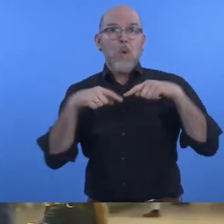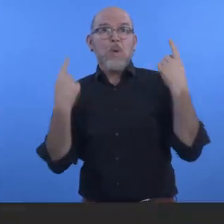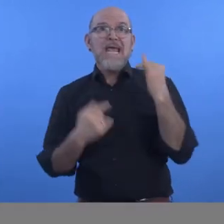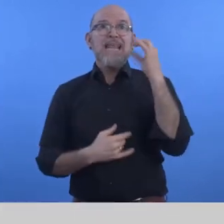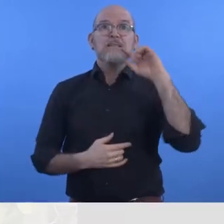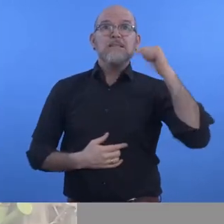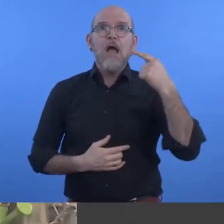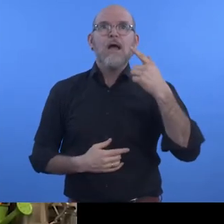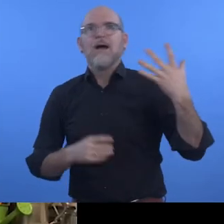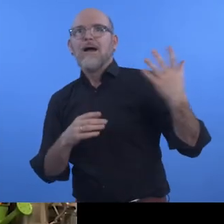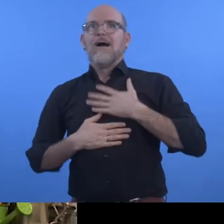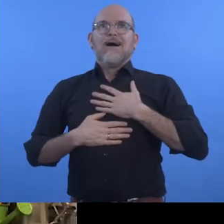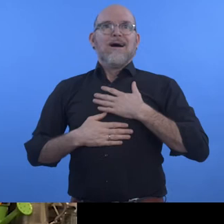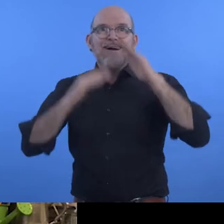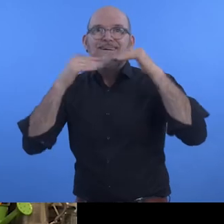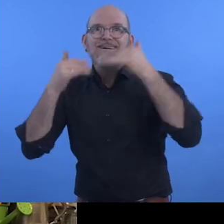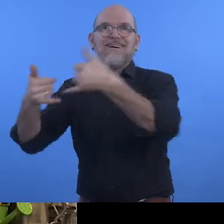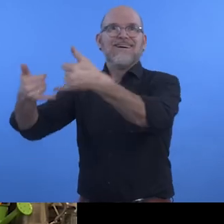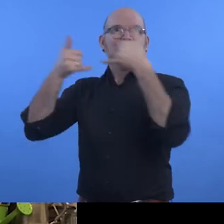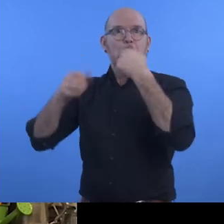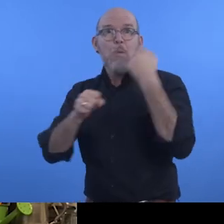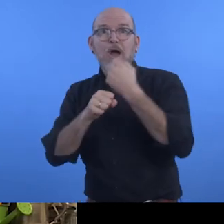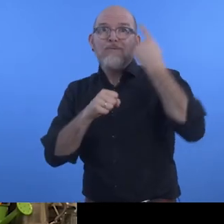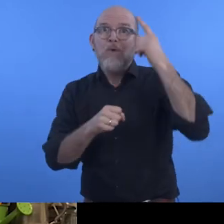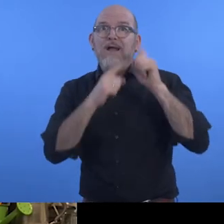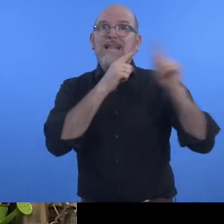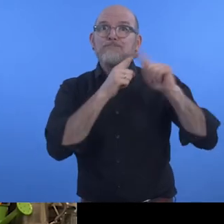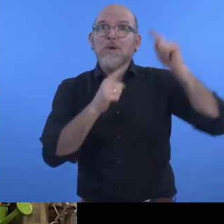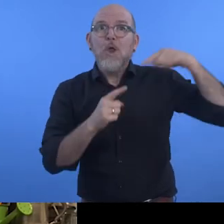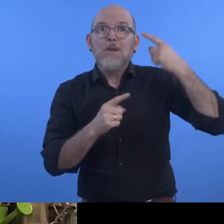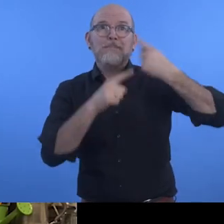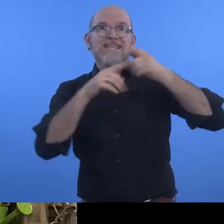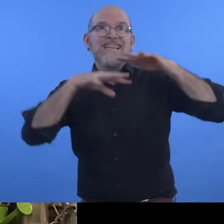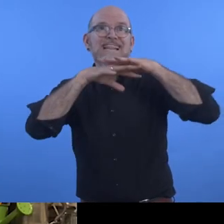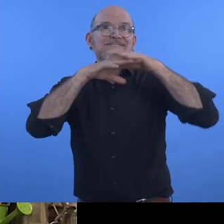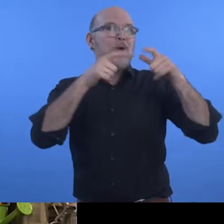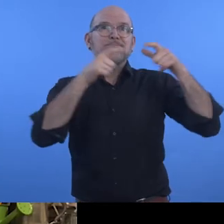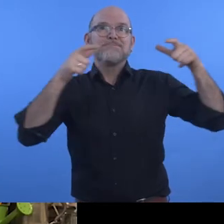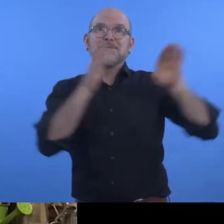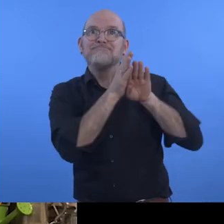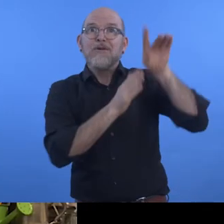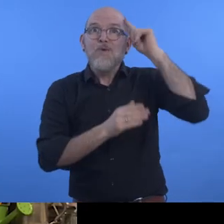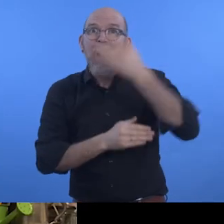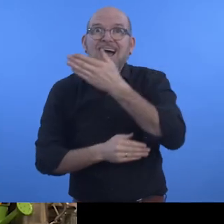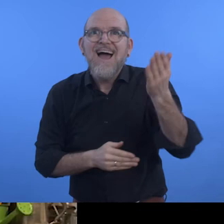Joanna Wootten: "IDAG is really pleased to have won this award for all its work with Transport for London and improving its network